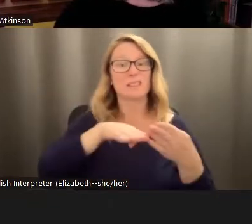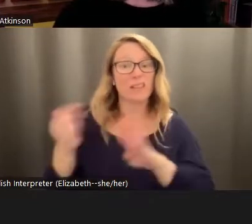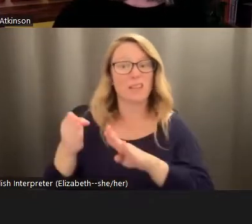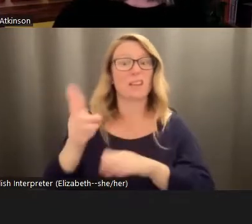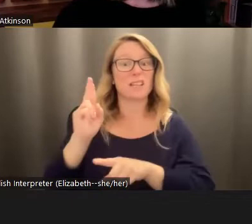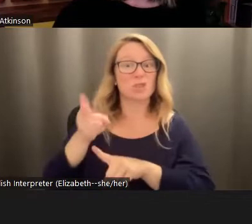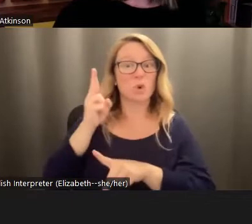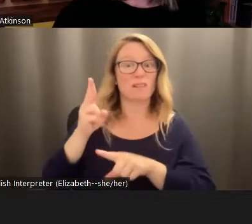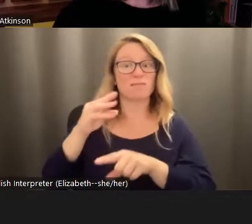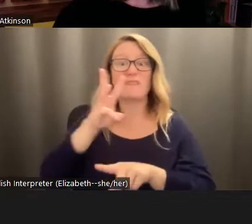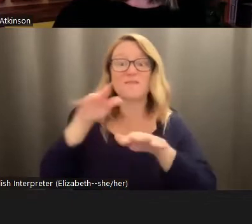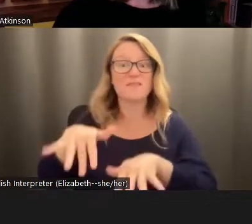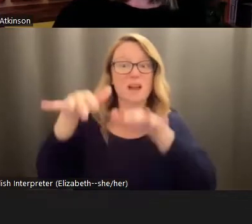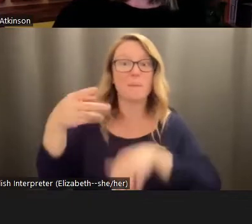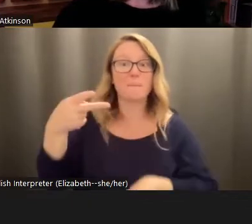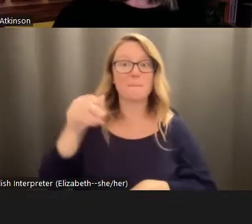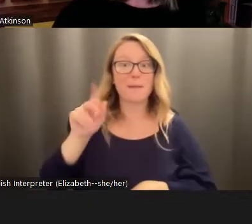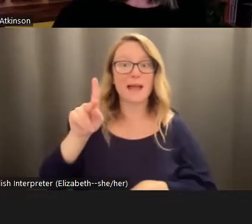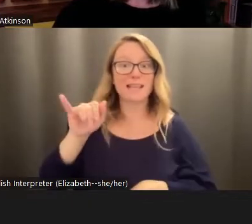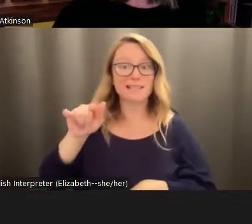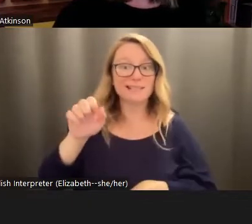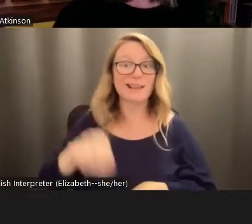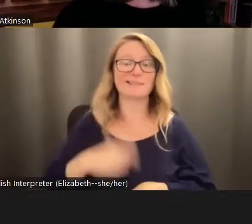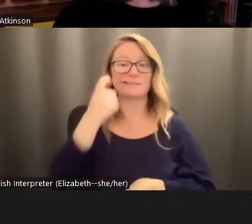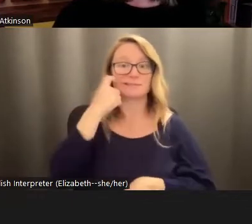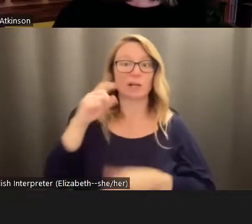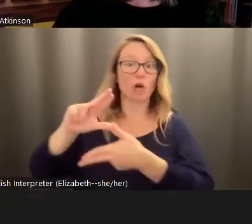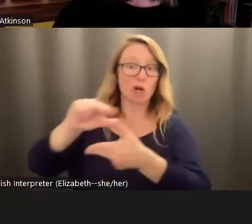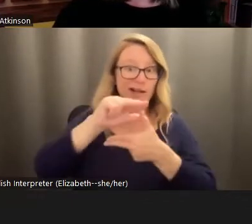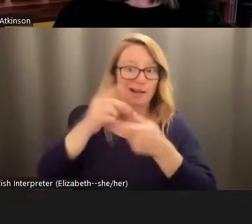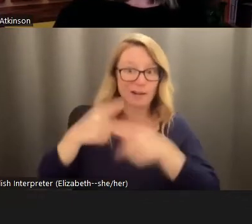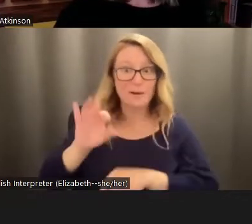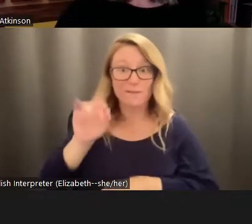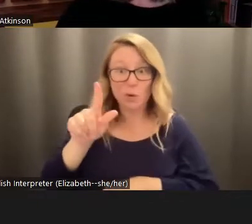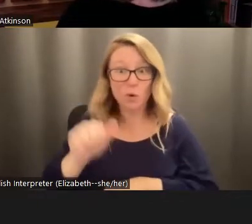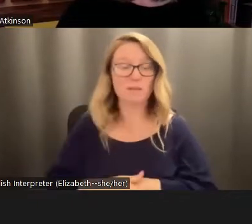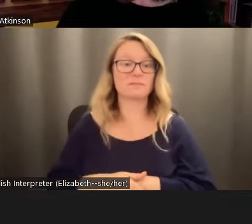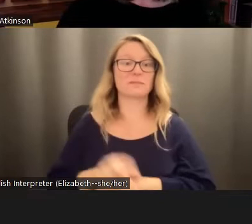Pakistan, the recent hurricanes in Florida. Two weeks ago, I had